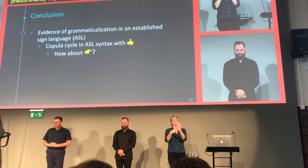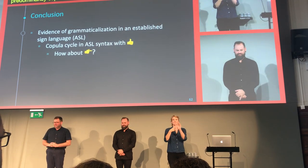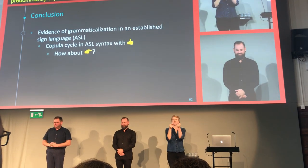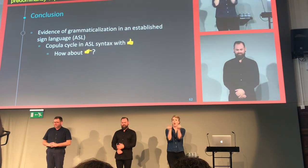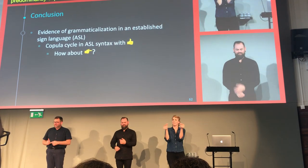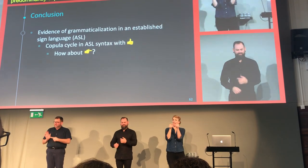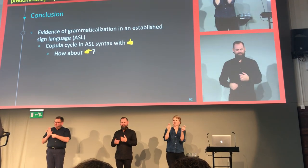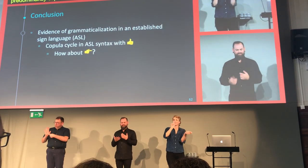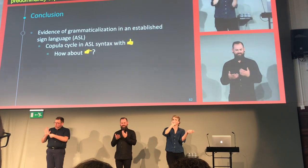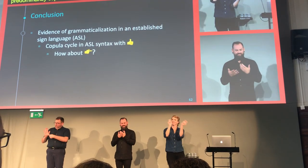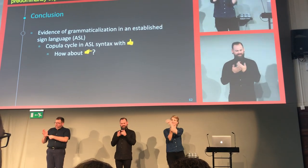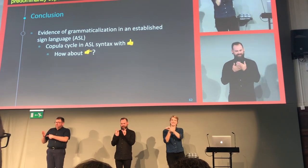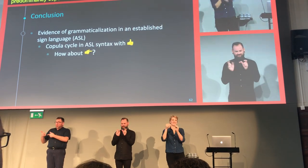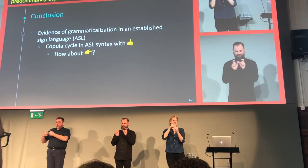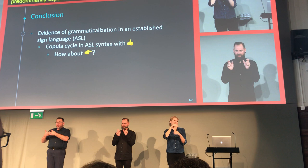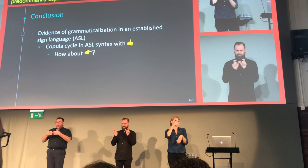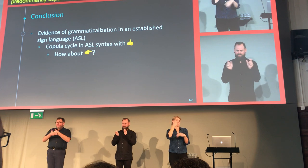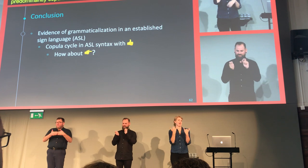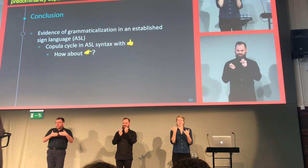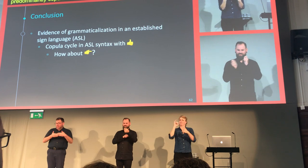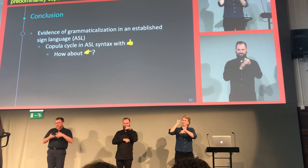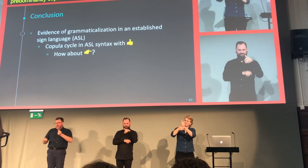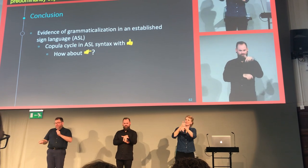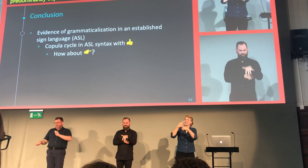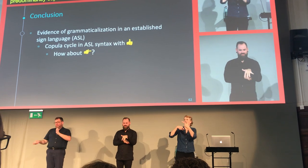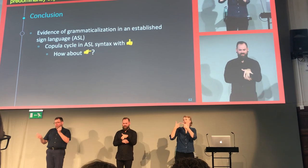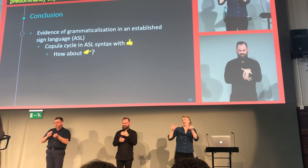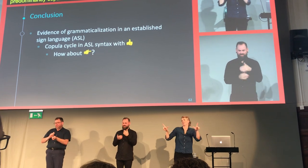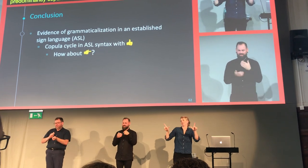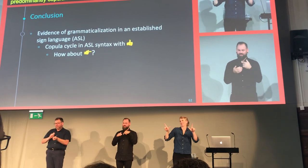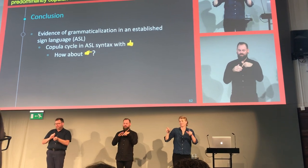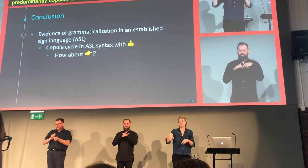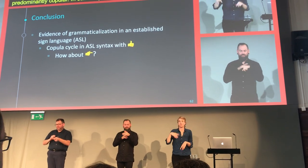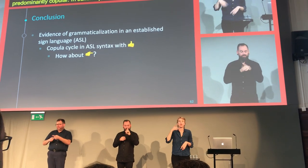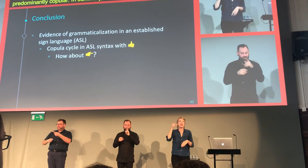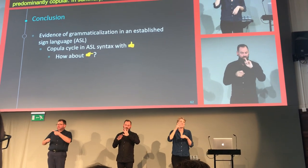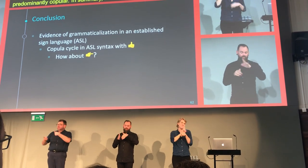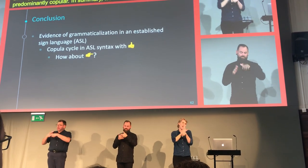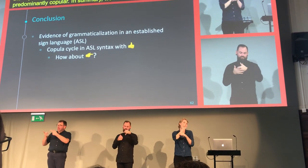we have evidence that there is grammaticalization in an established sign language,